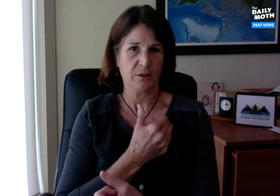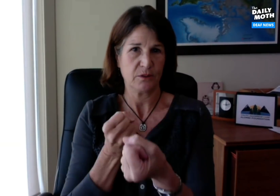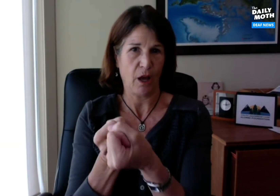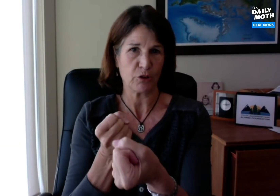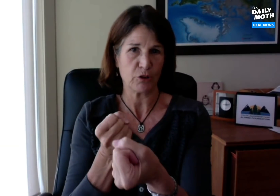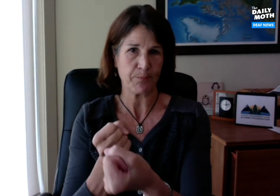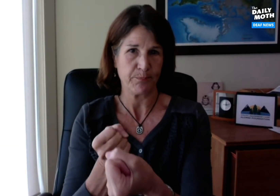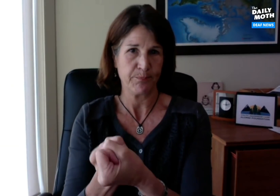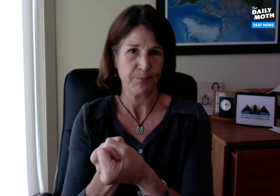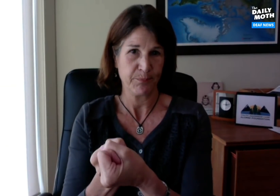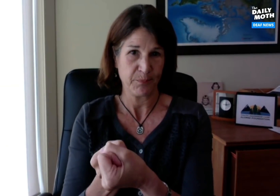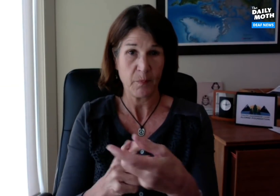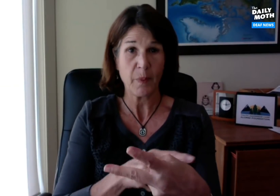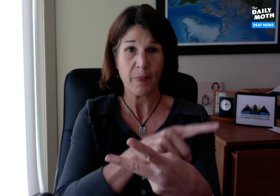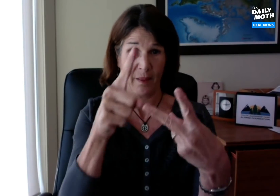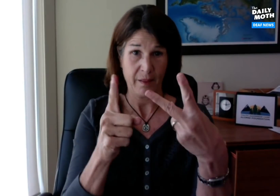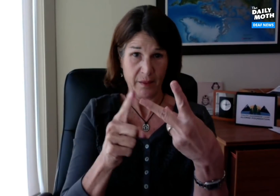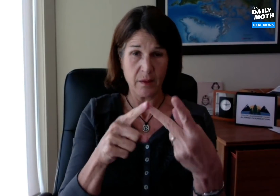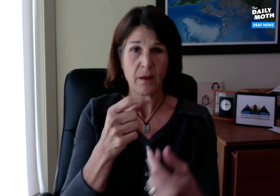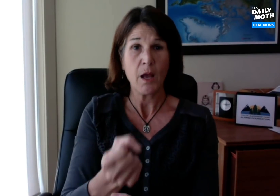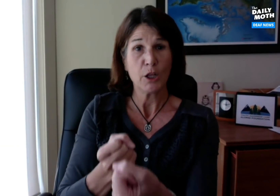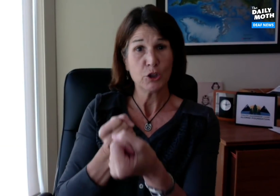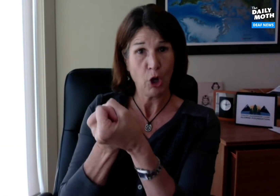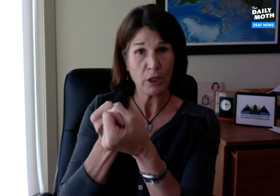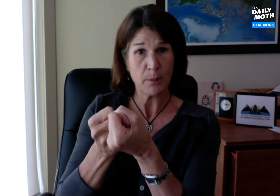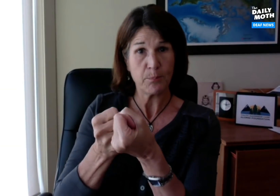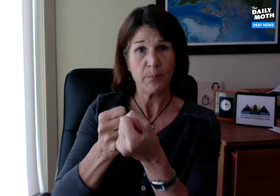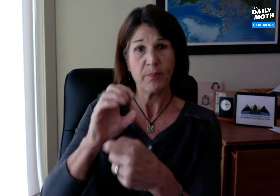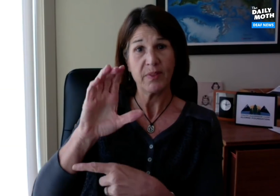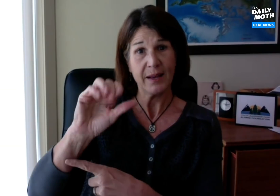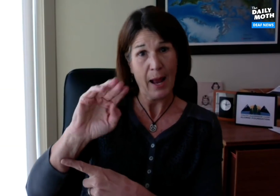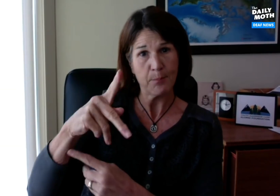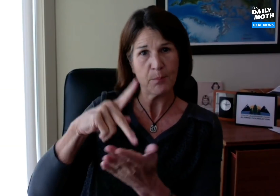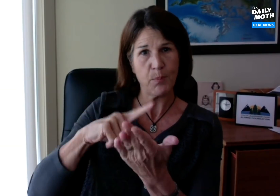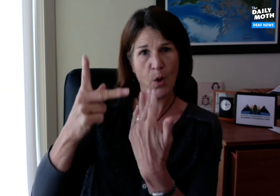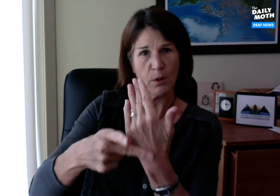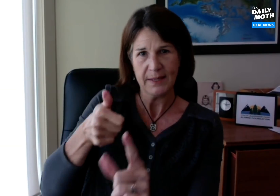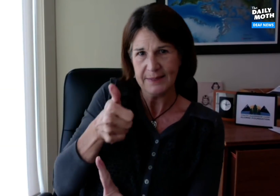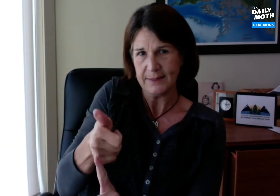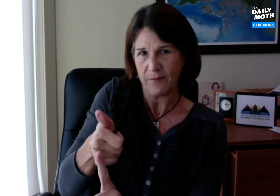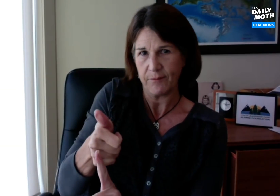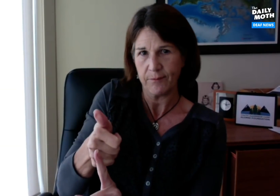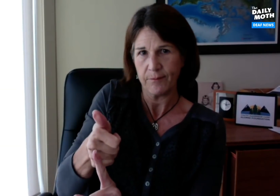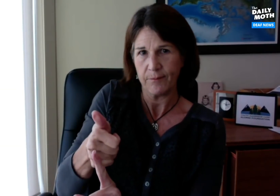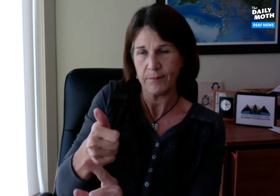our scholarship program. One other intention is to finance the camp program